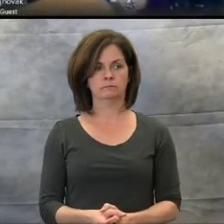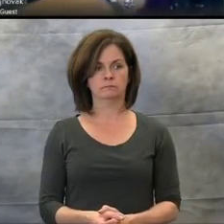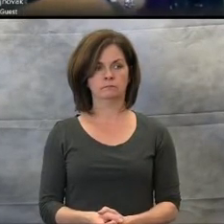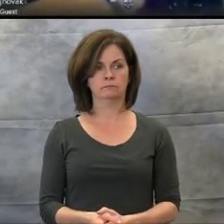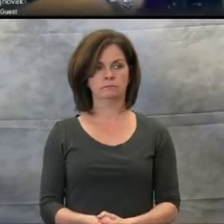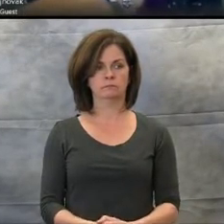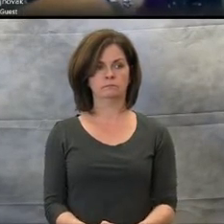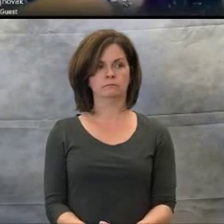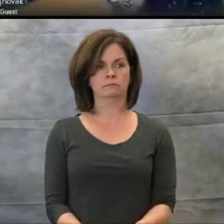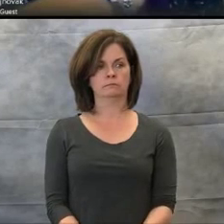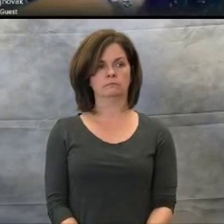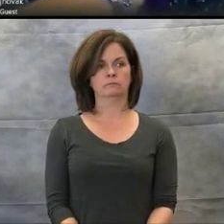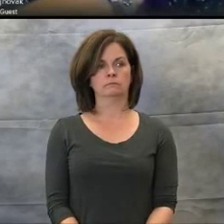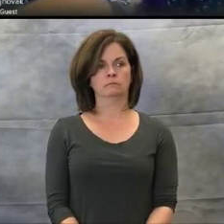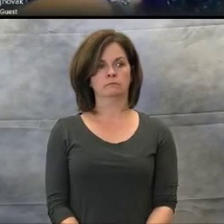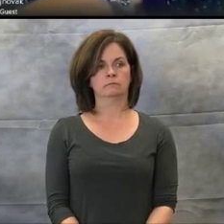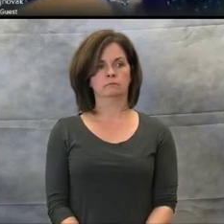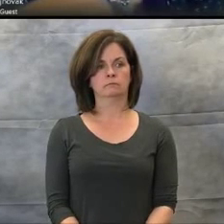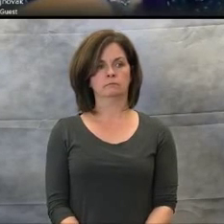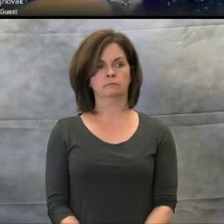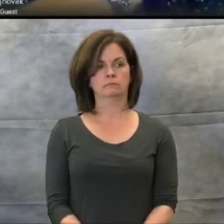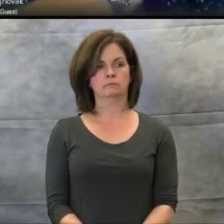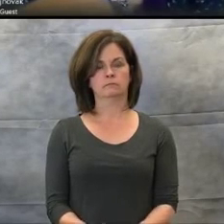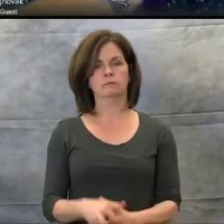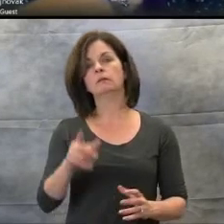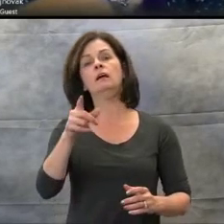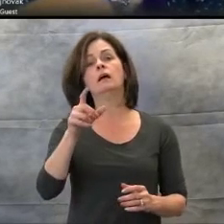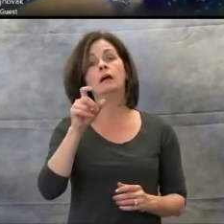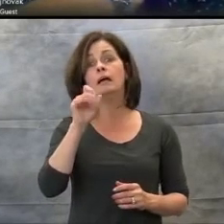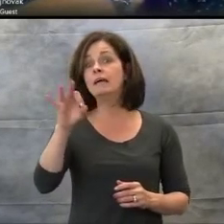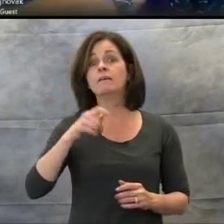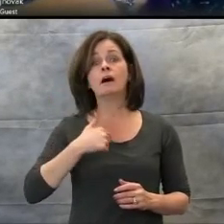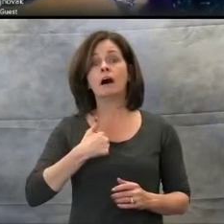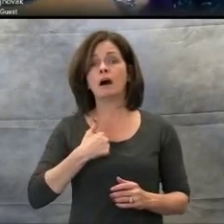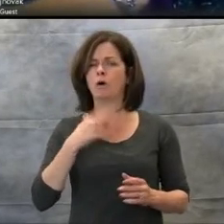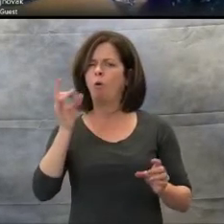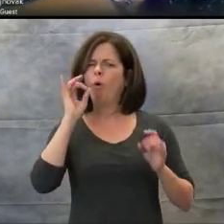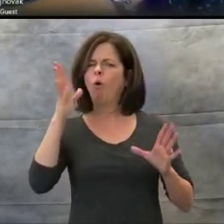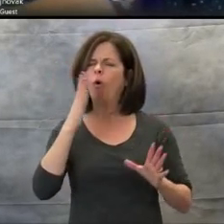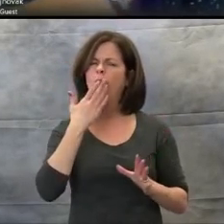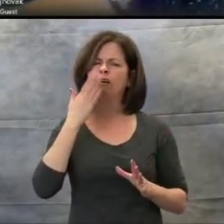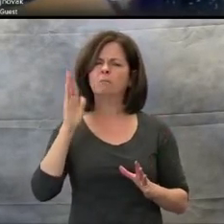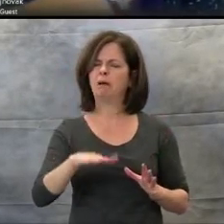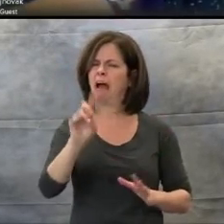"If I'm having a bad day.